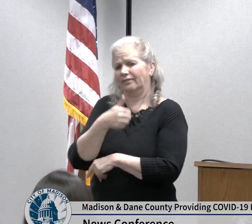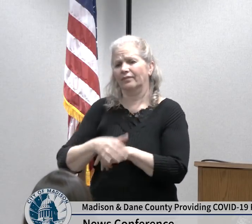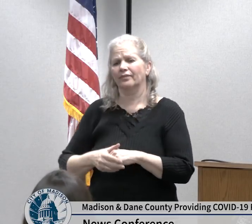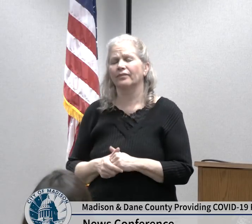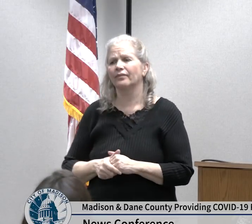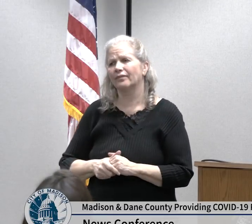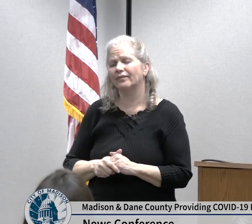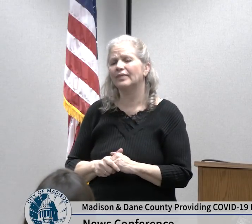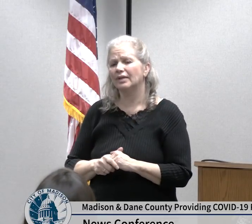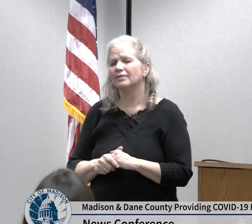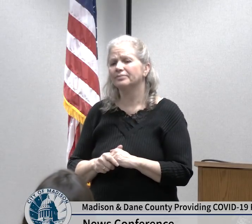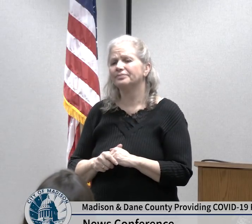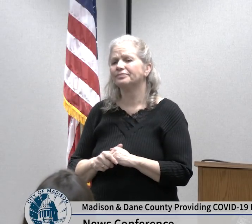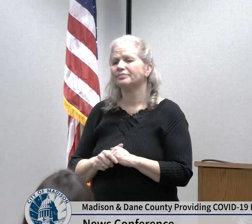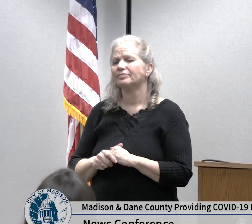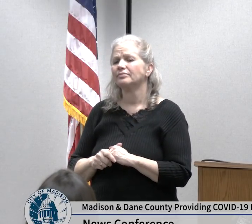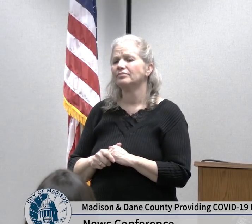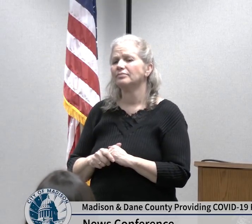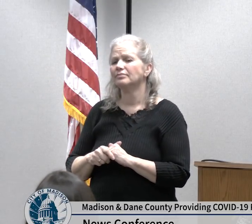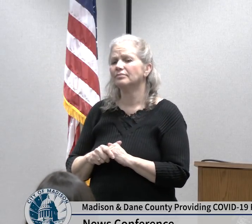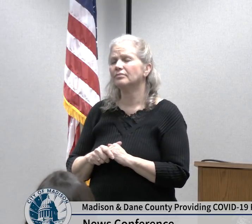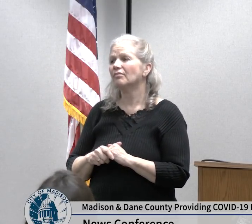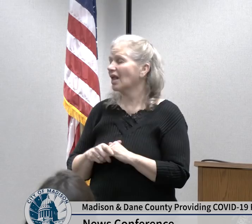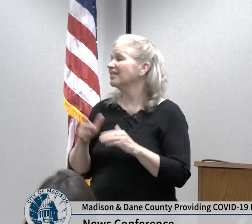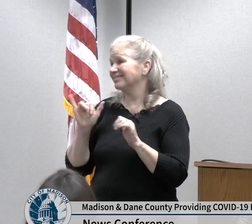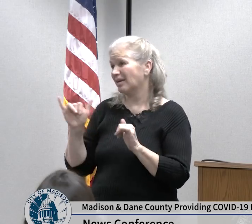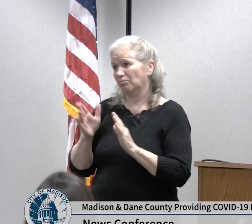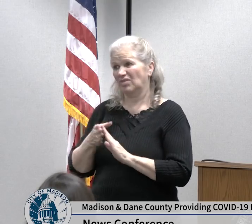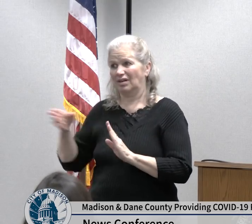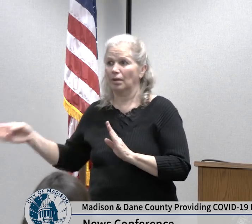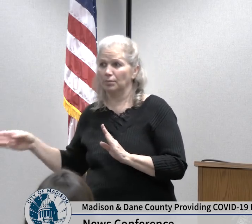look out for your neighbors together we will get through this